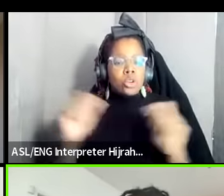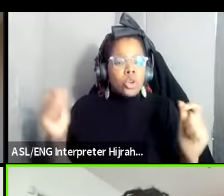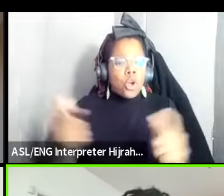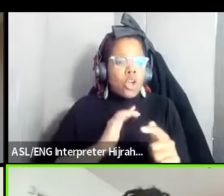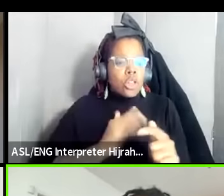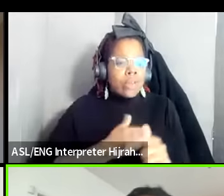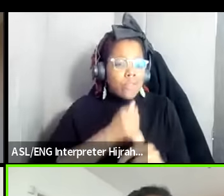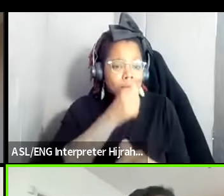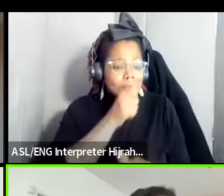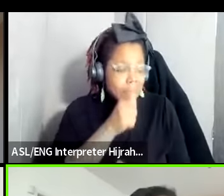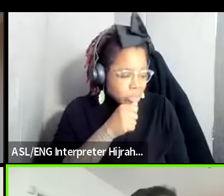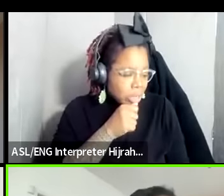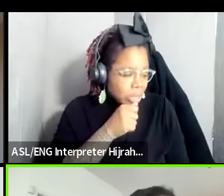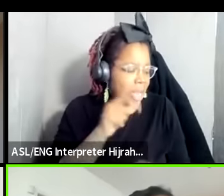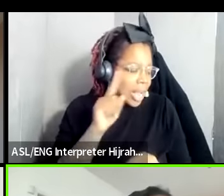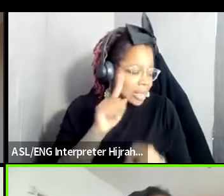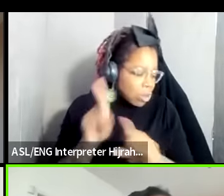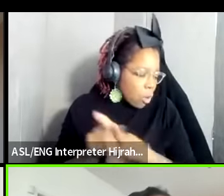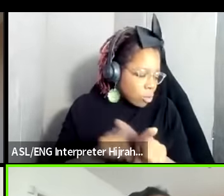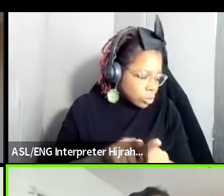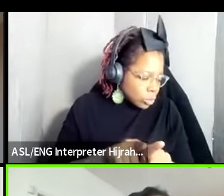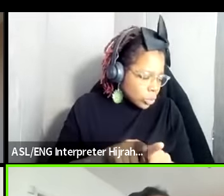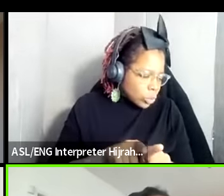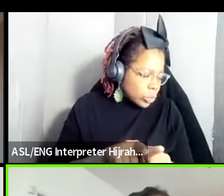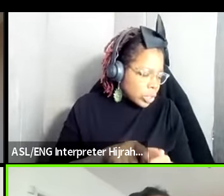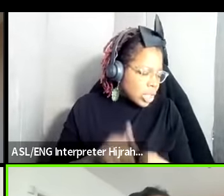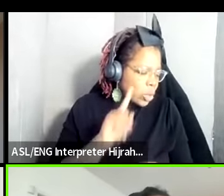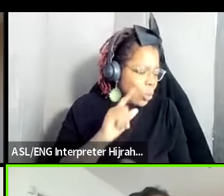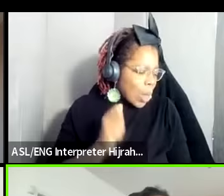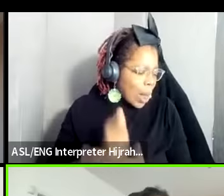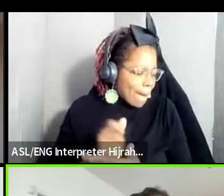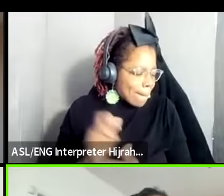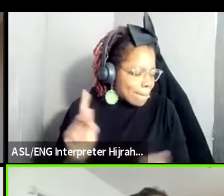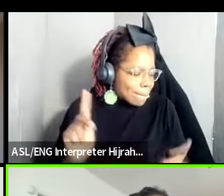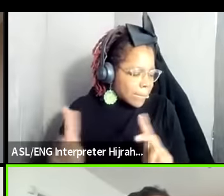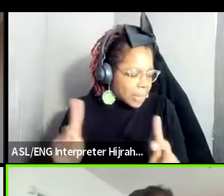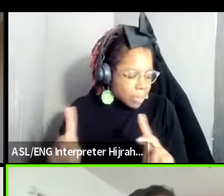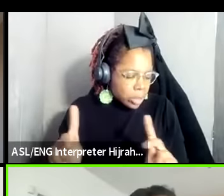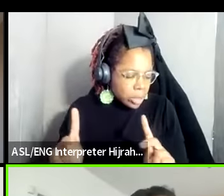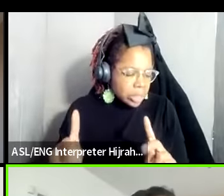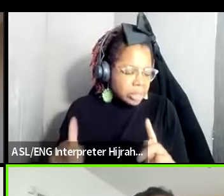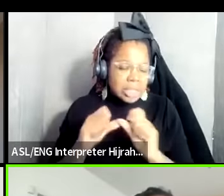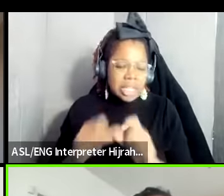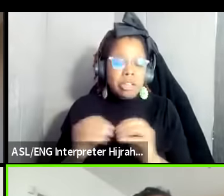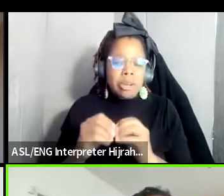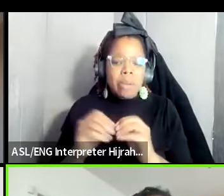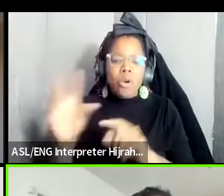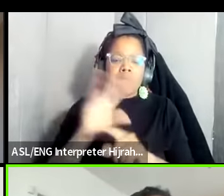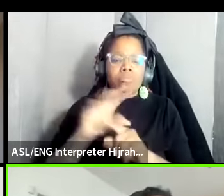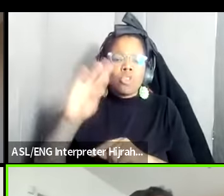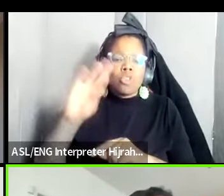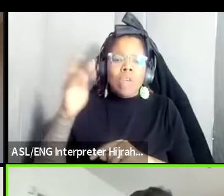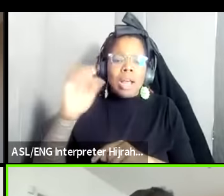and I think it also helps people to be um you know continue to be more radicalized by you know these